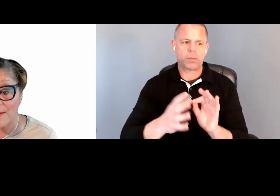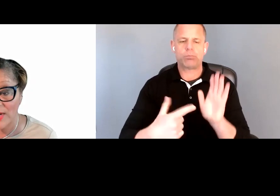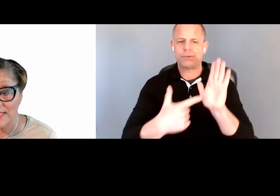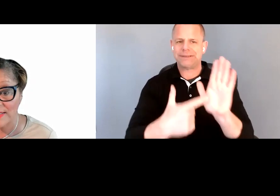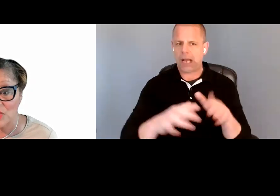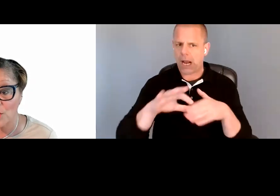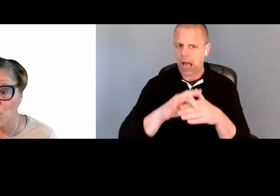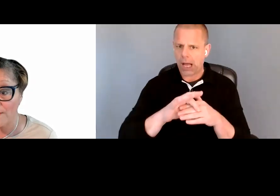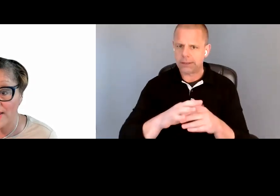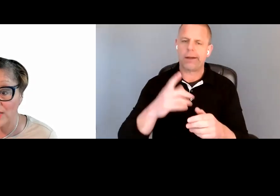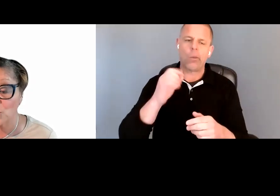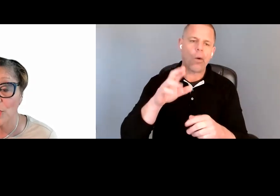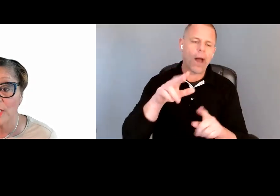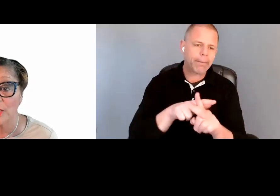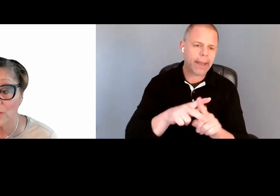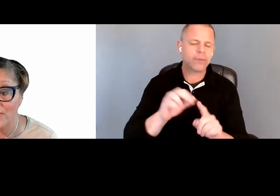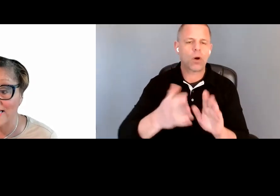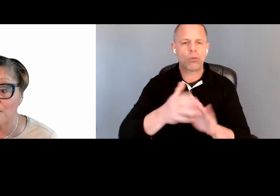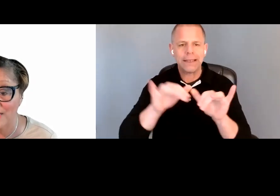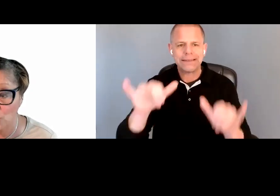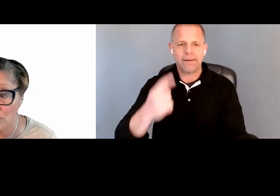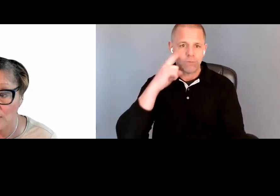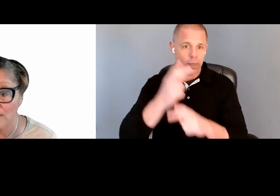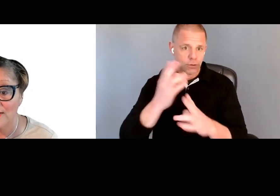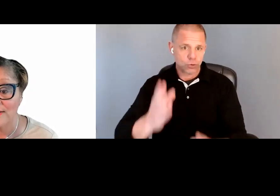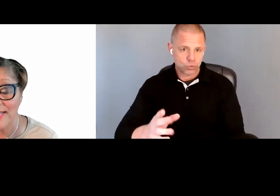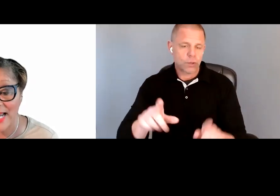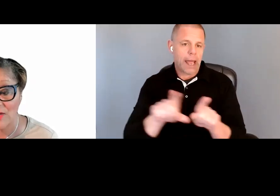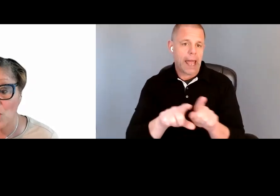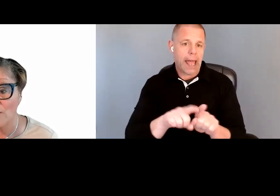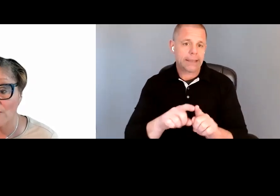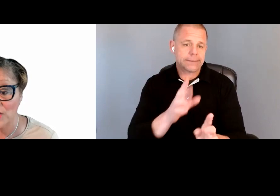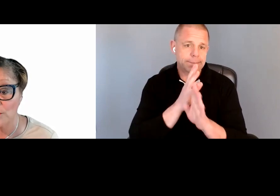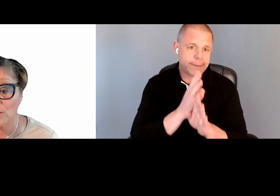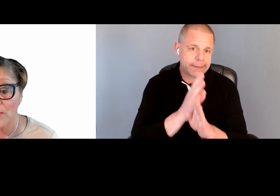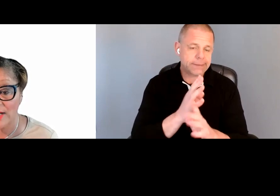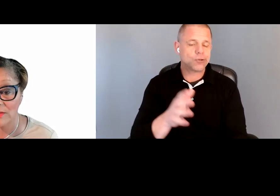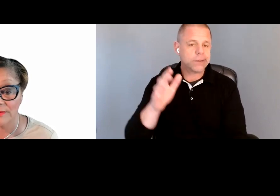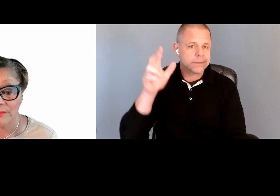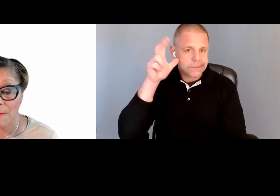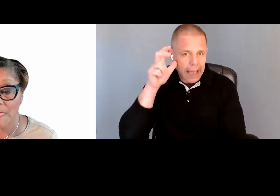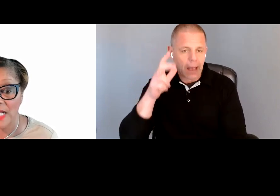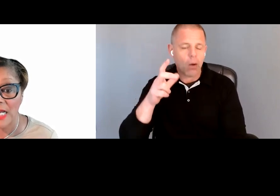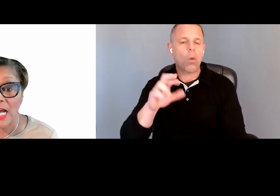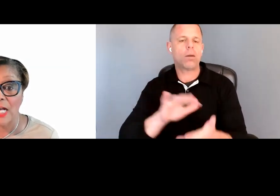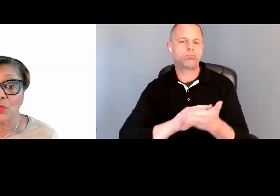operating system, or Web page to the user such as speech, sounds, or refreshable braille.